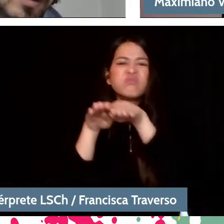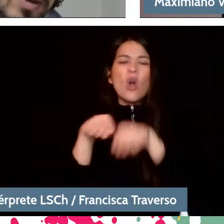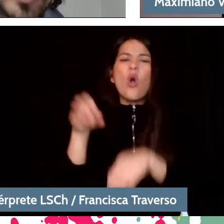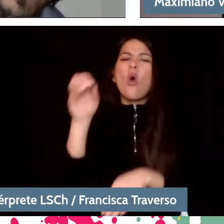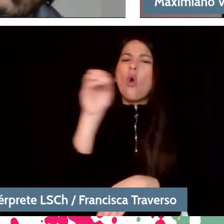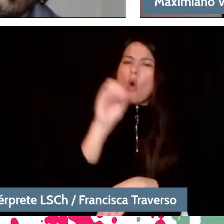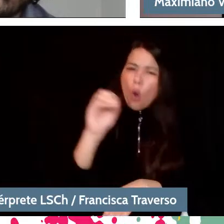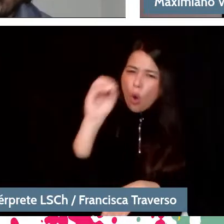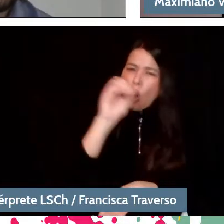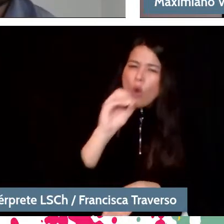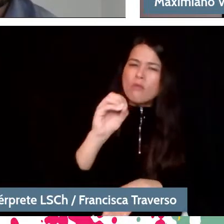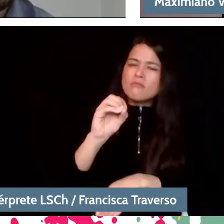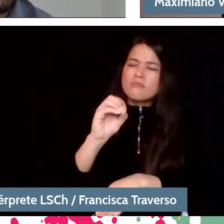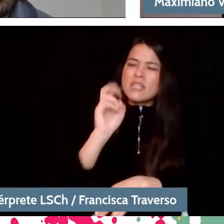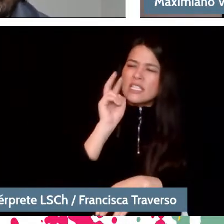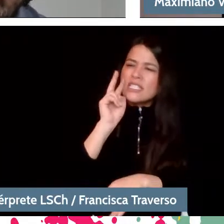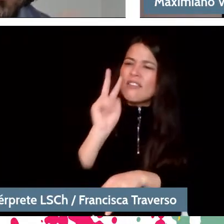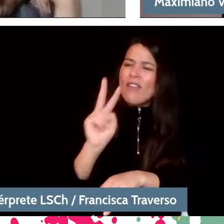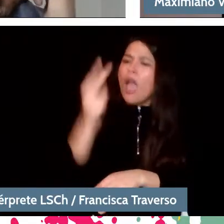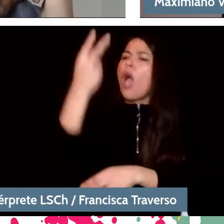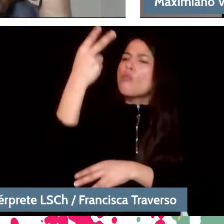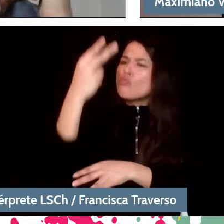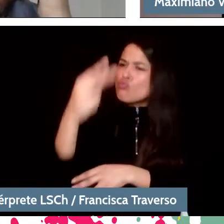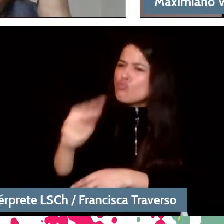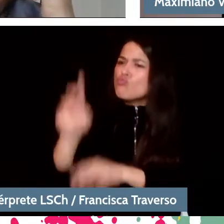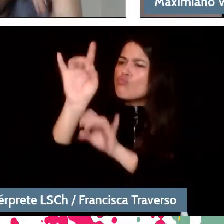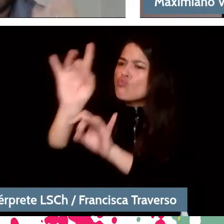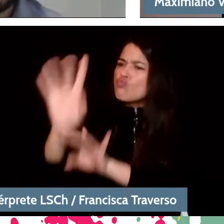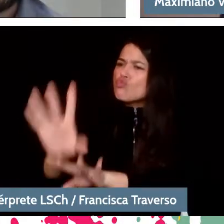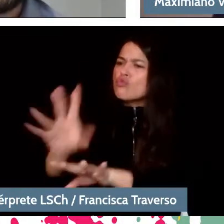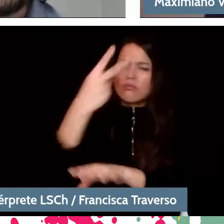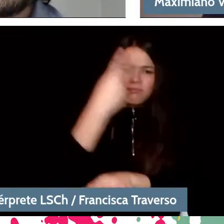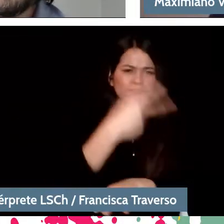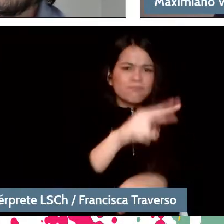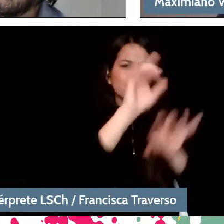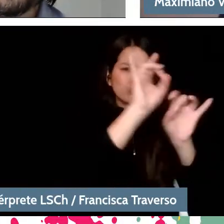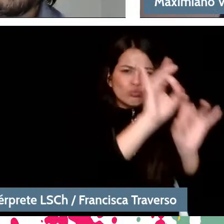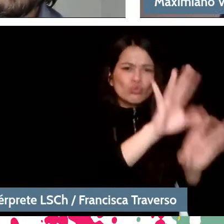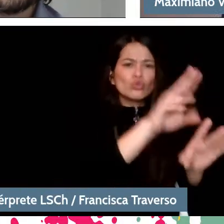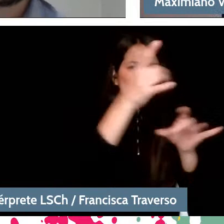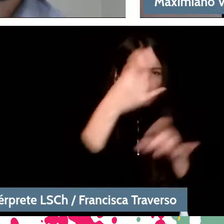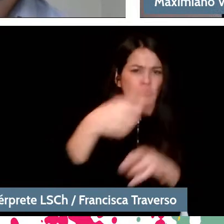factors and aspects of the culture of each orchestra in each place? There are both.